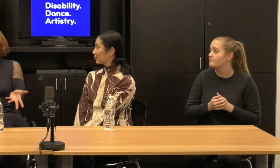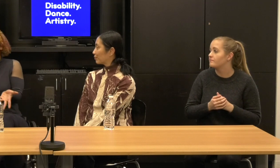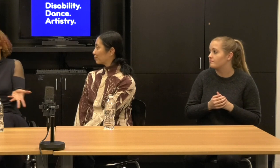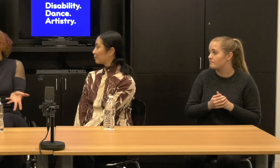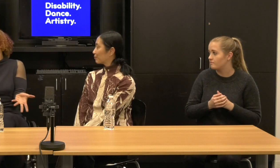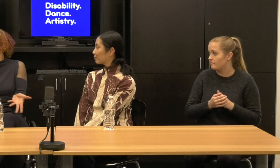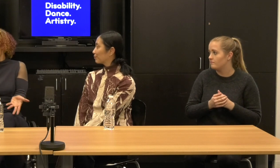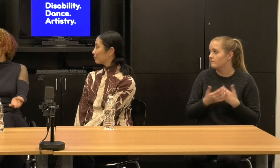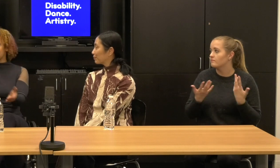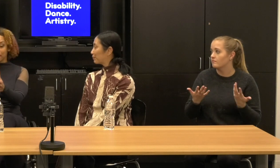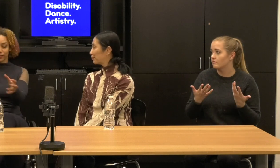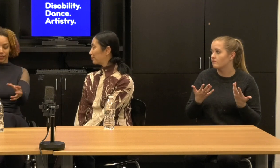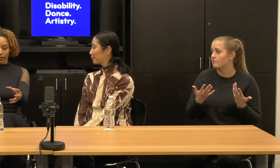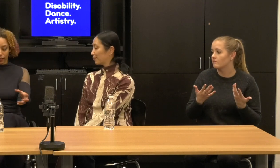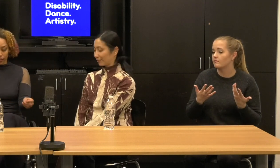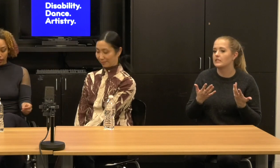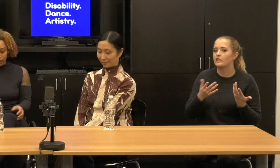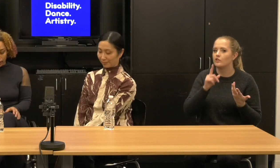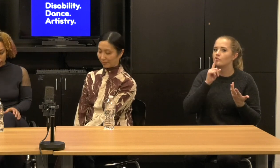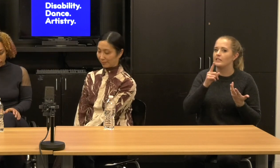I mean, let's be honest about it messily.